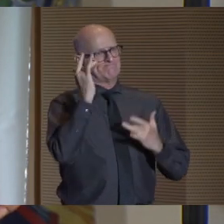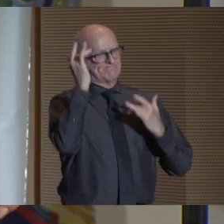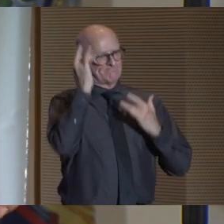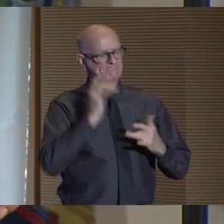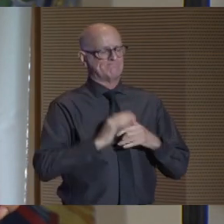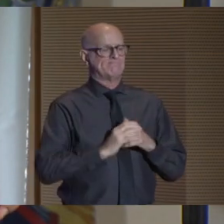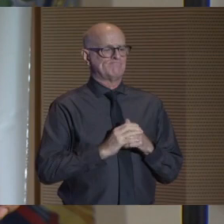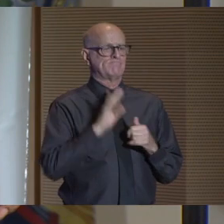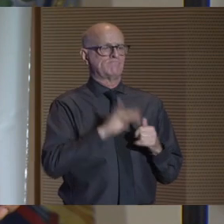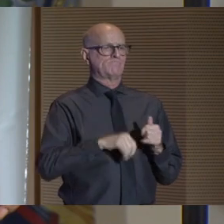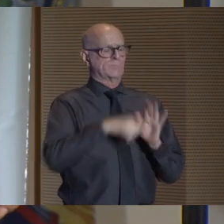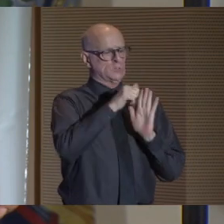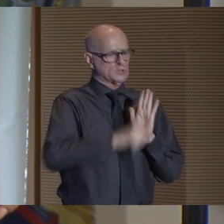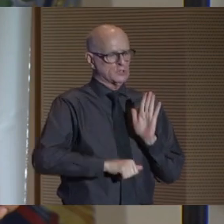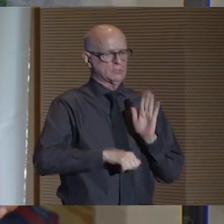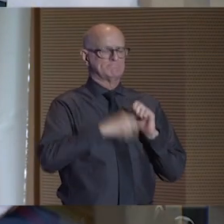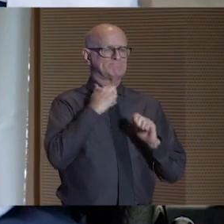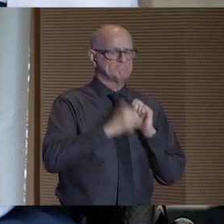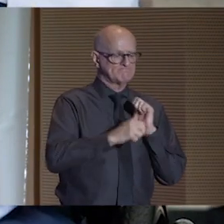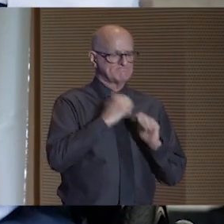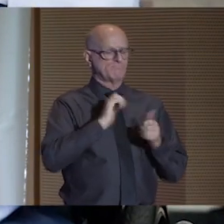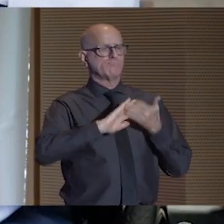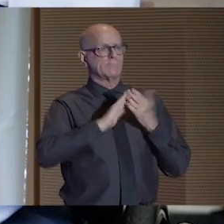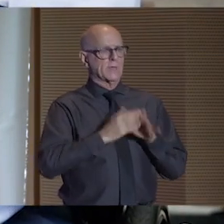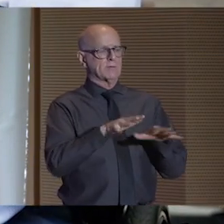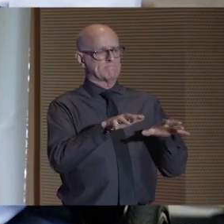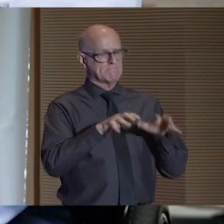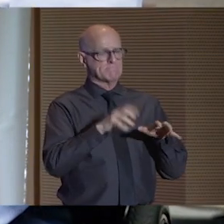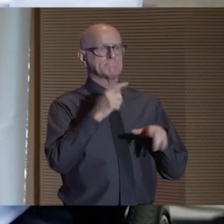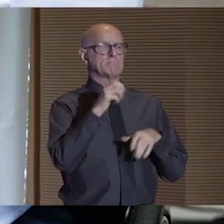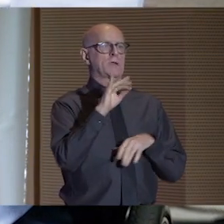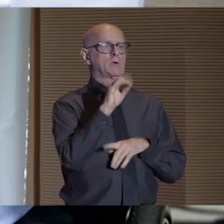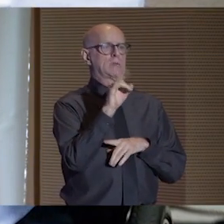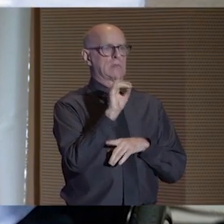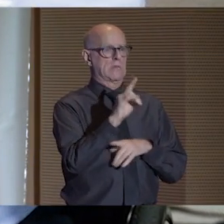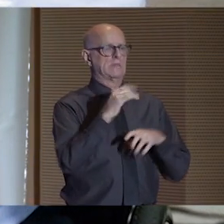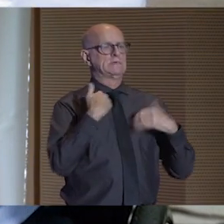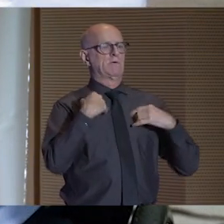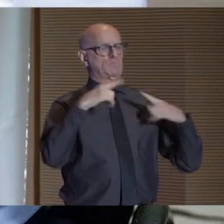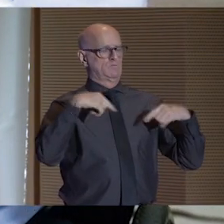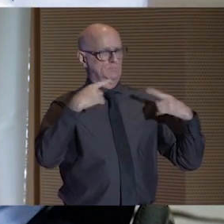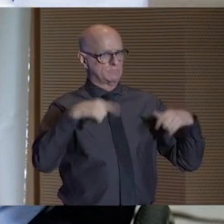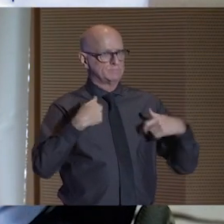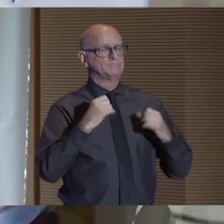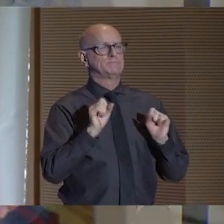Because of surgical complications, she became paralyzed and a wheelchair user.